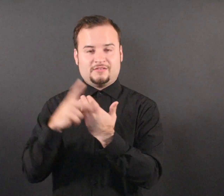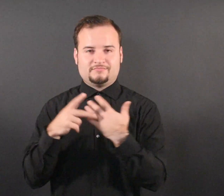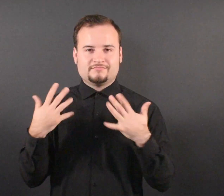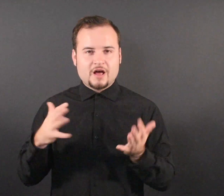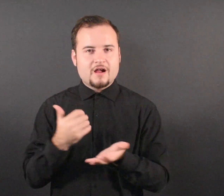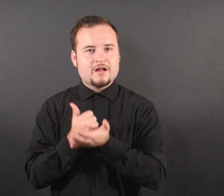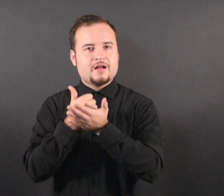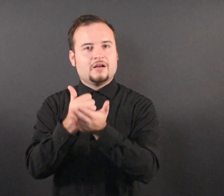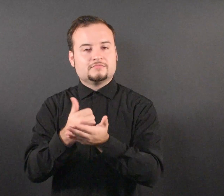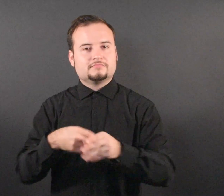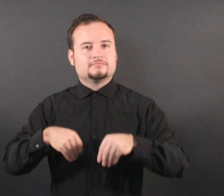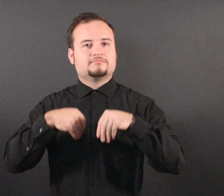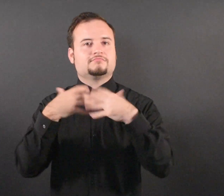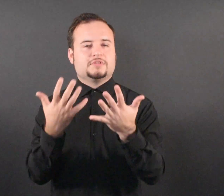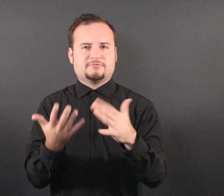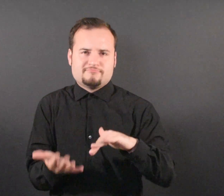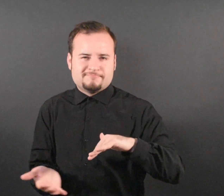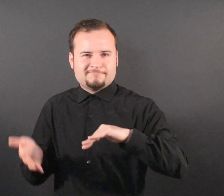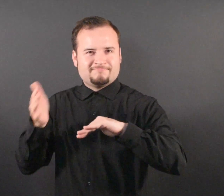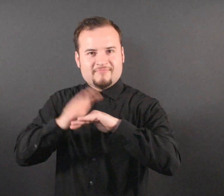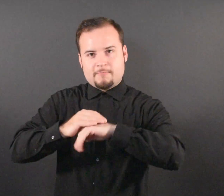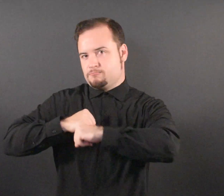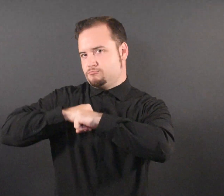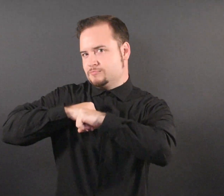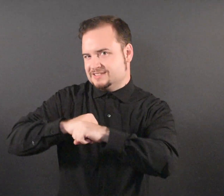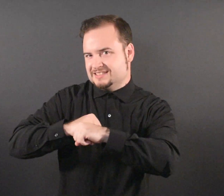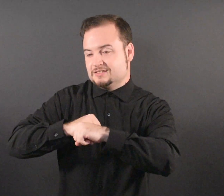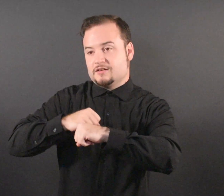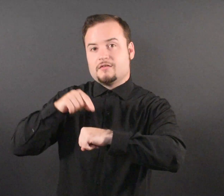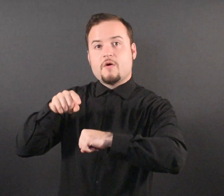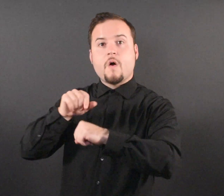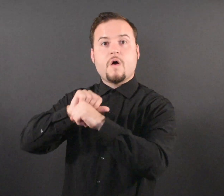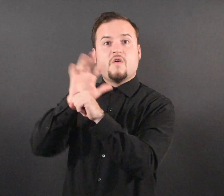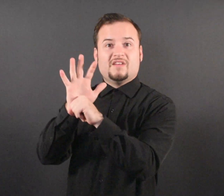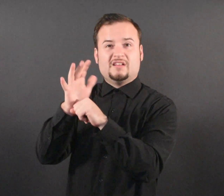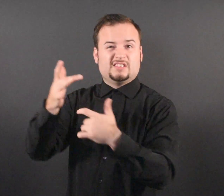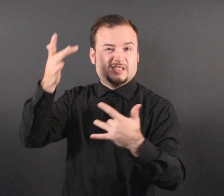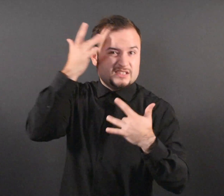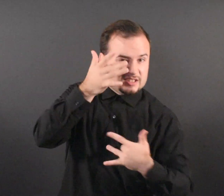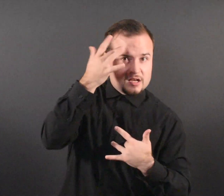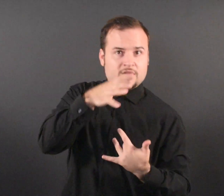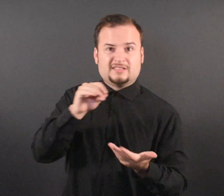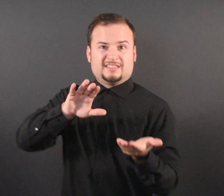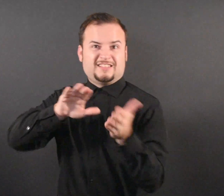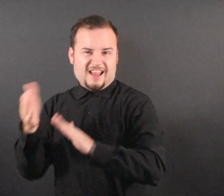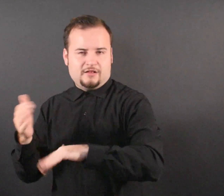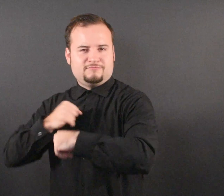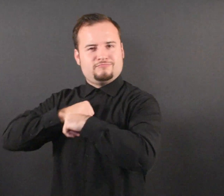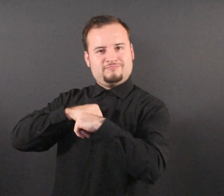program that has helped provide increased protection against COVID-19 disease and death.